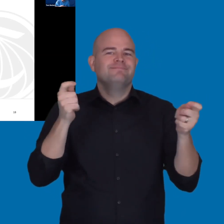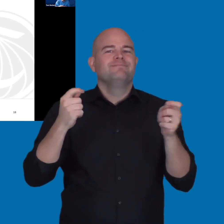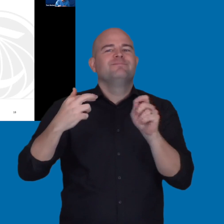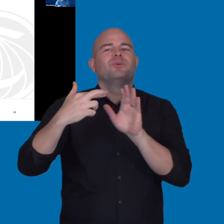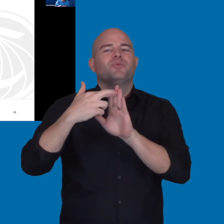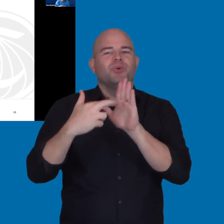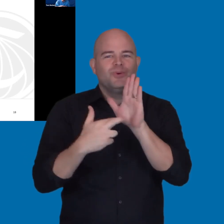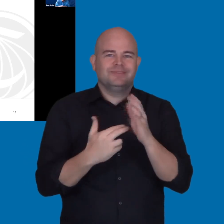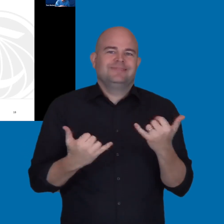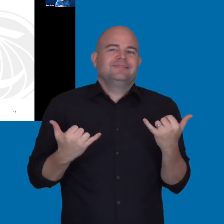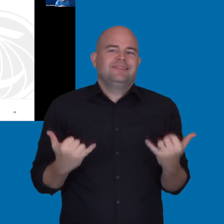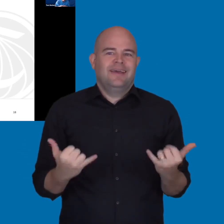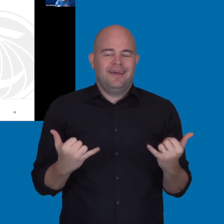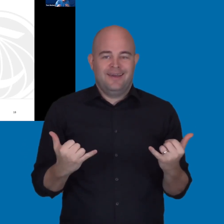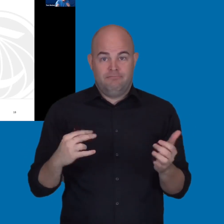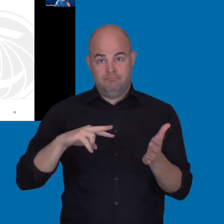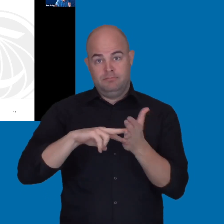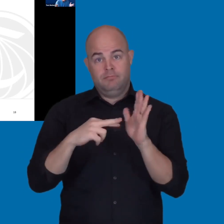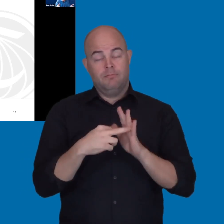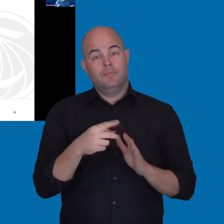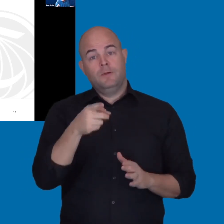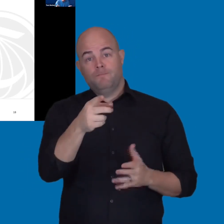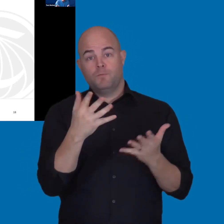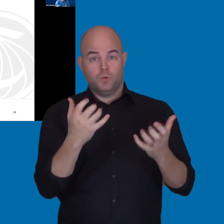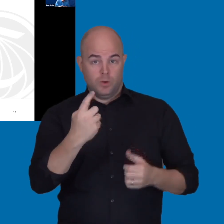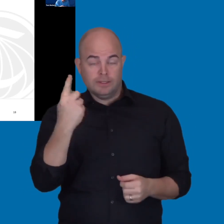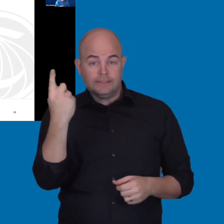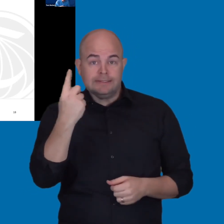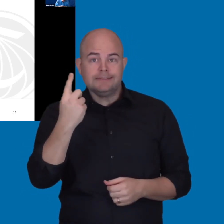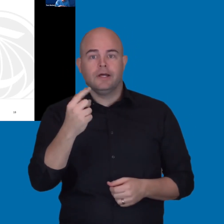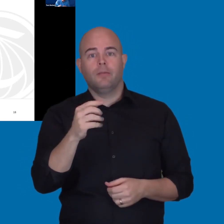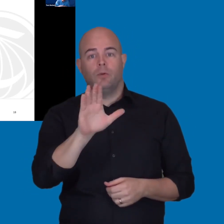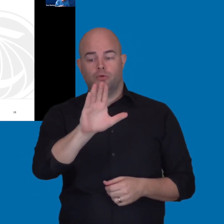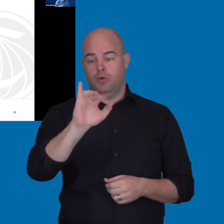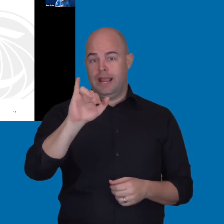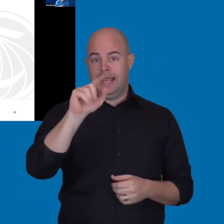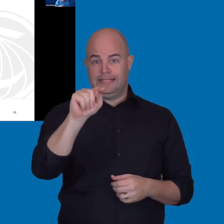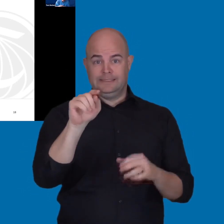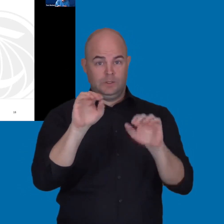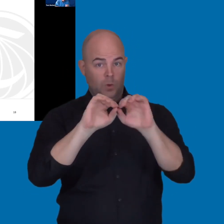So, do you want someone in your IT organization to be able